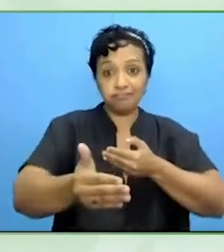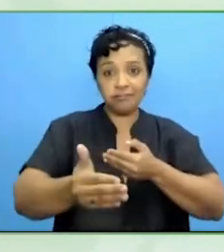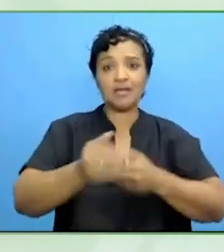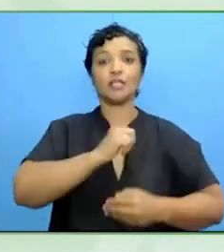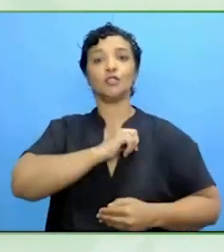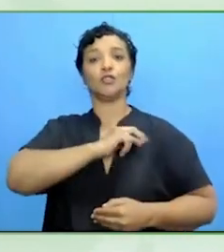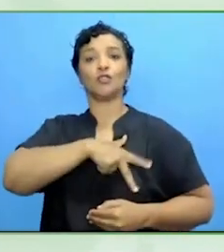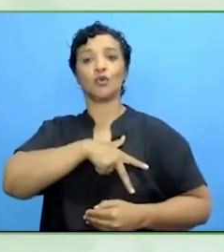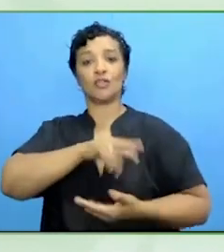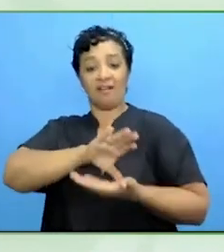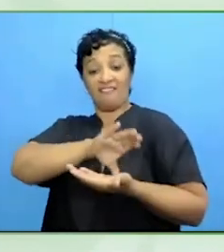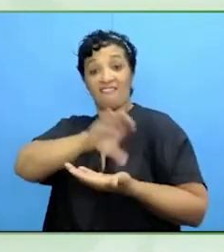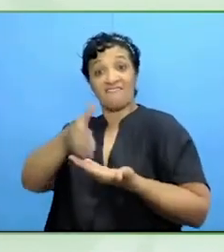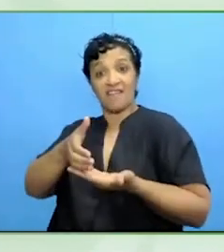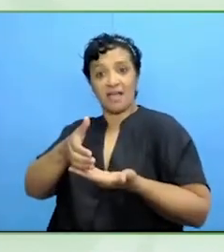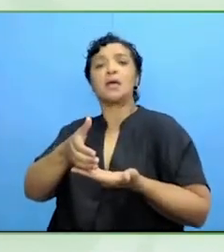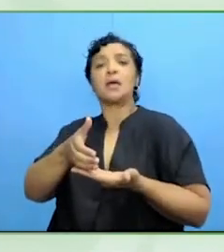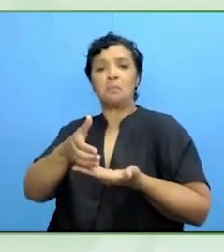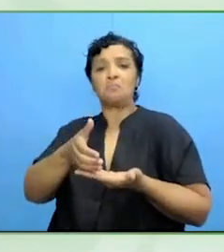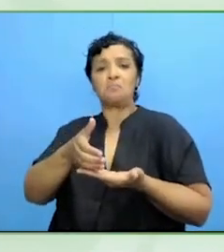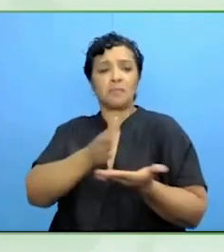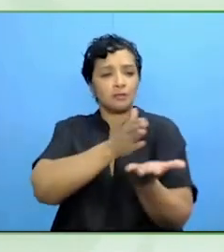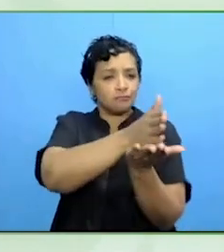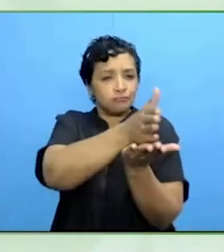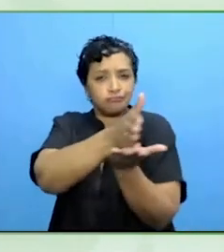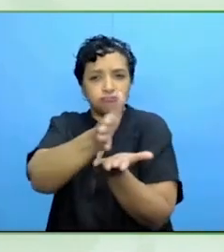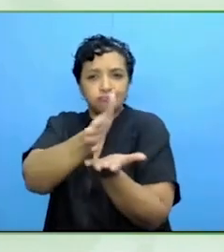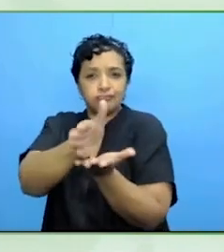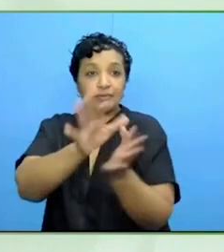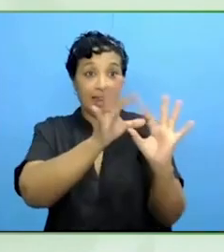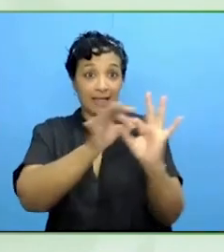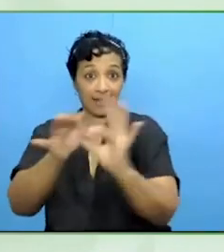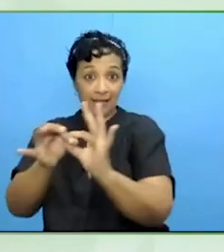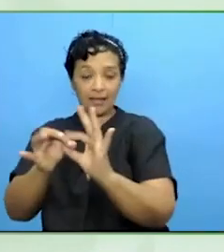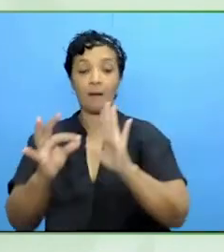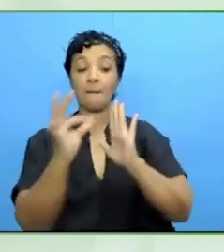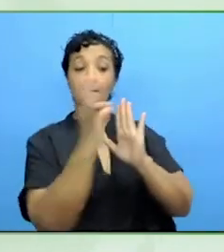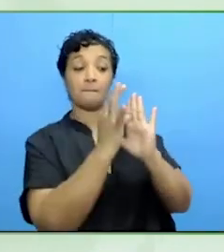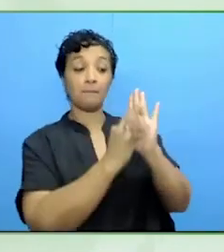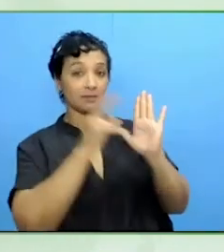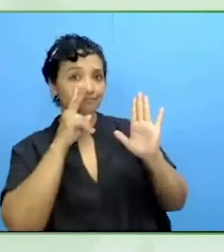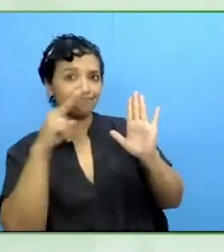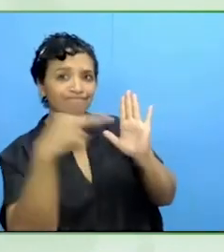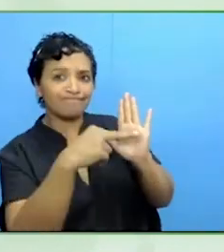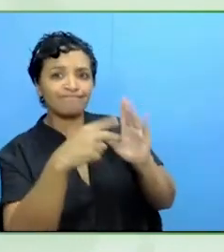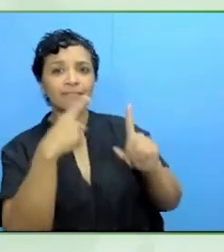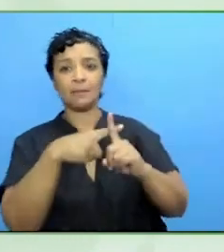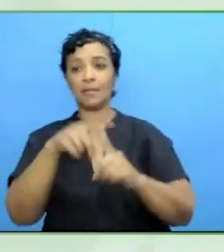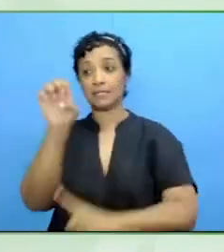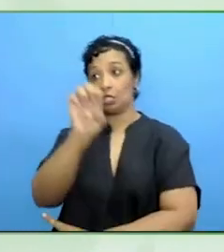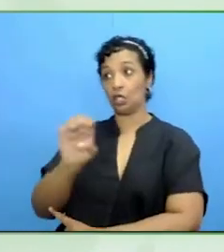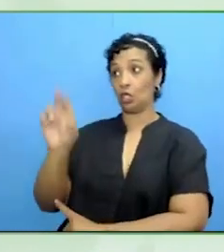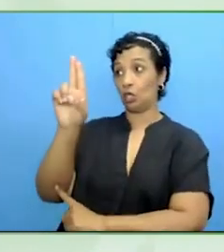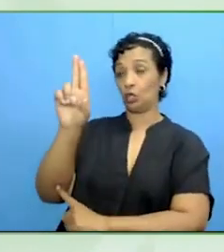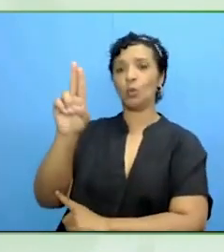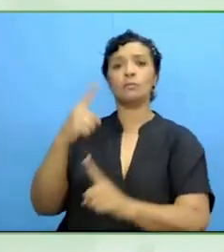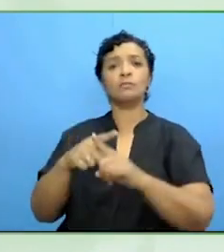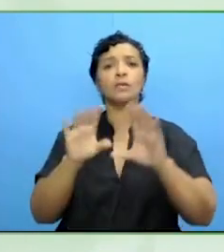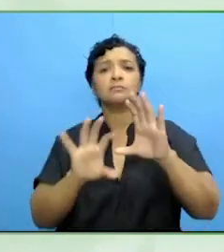are interlinked and from a policy perspective, the European Union, the different member states, they recognise the importance of looking